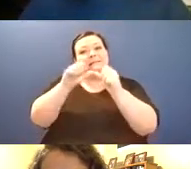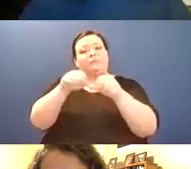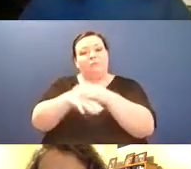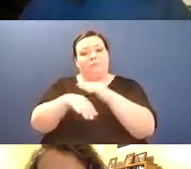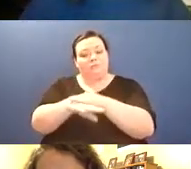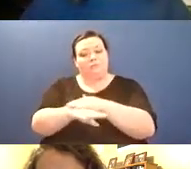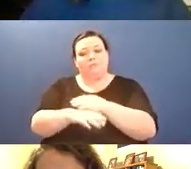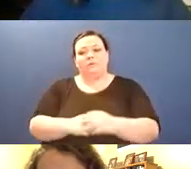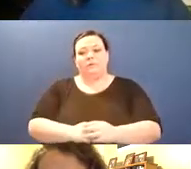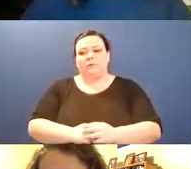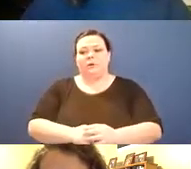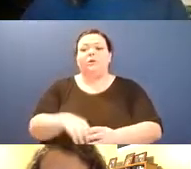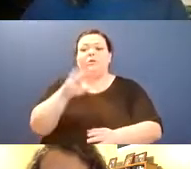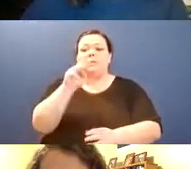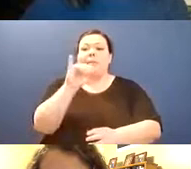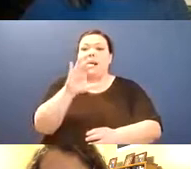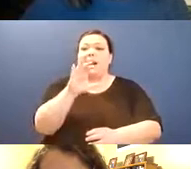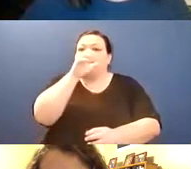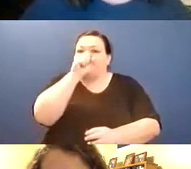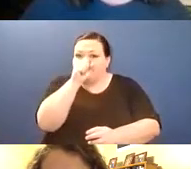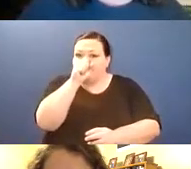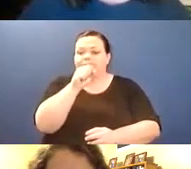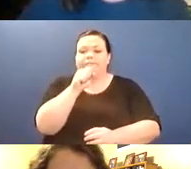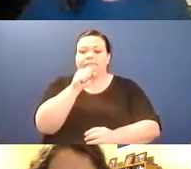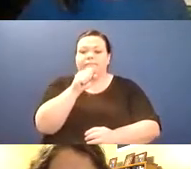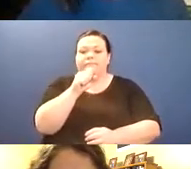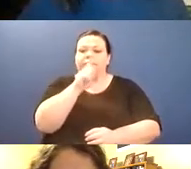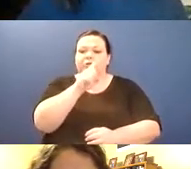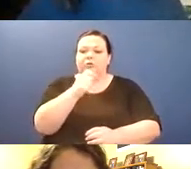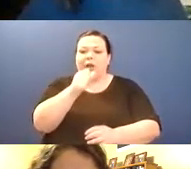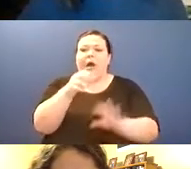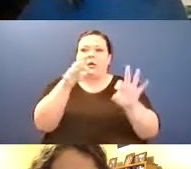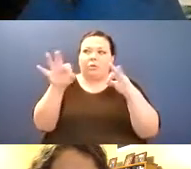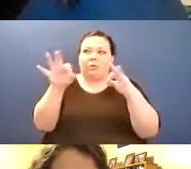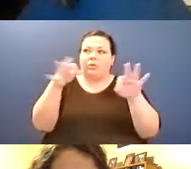function, and make any requests, we'll do our best to meet those, and then look for links to access